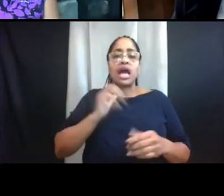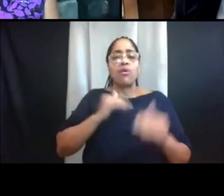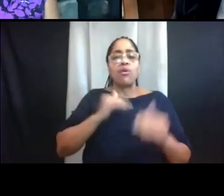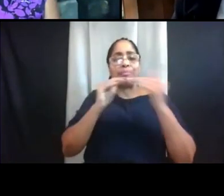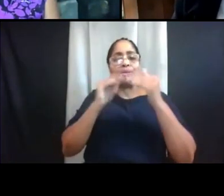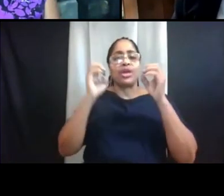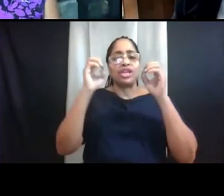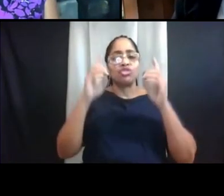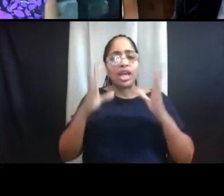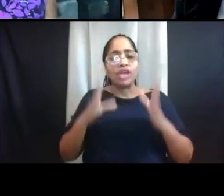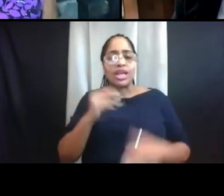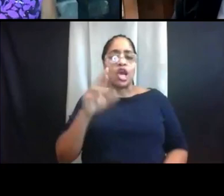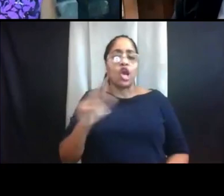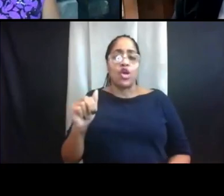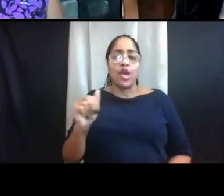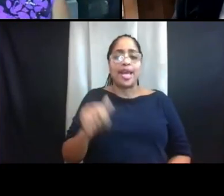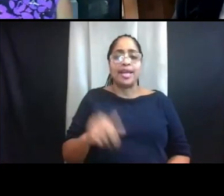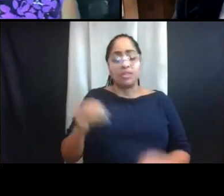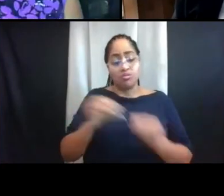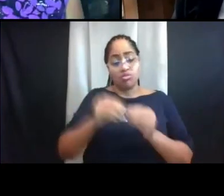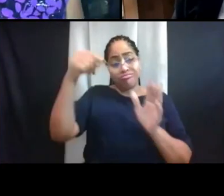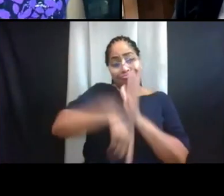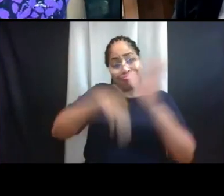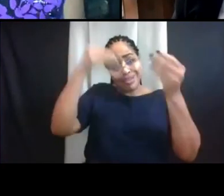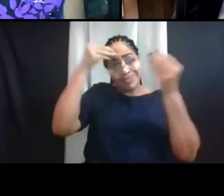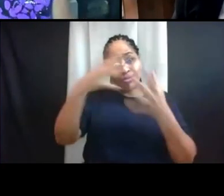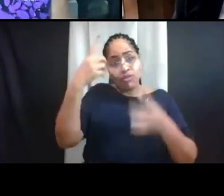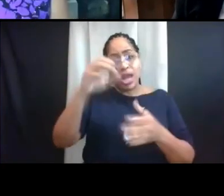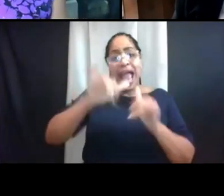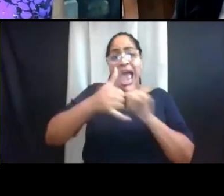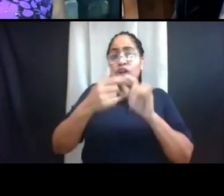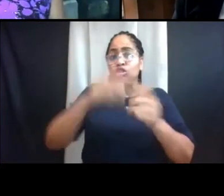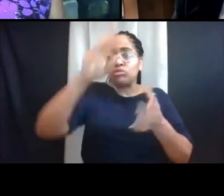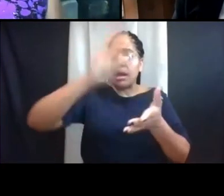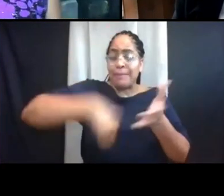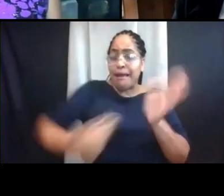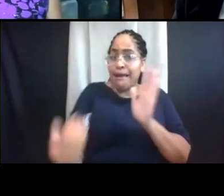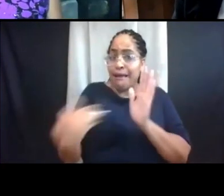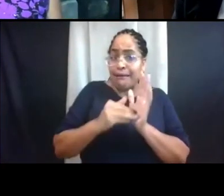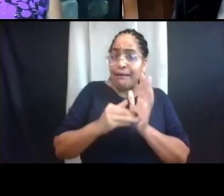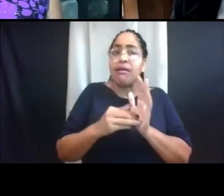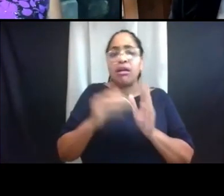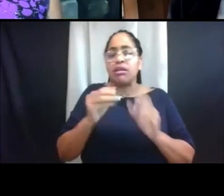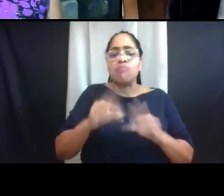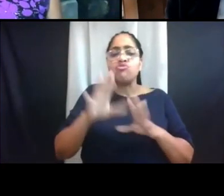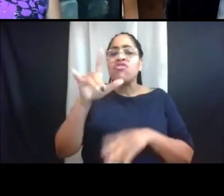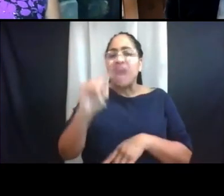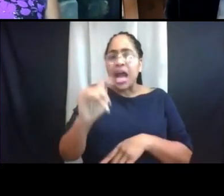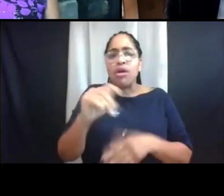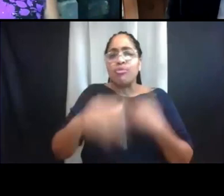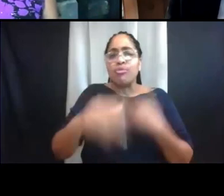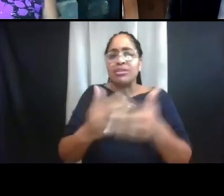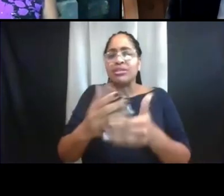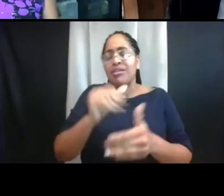Detailed information on the process for reapplying, the move out process, and other important information